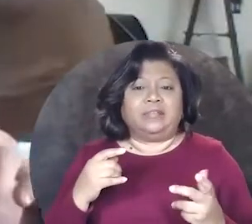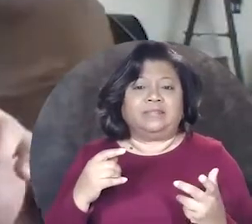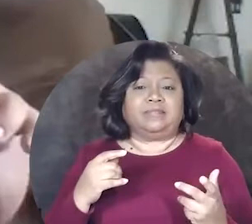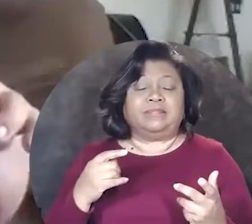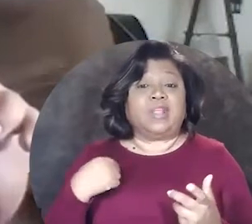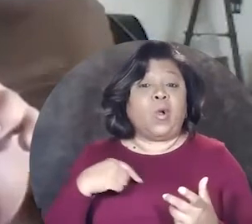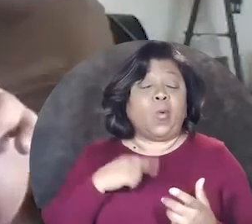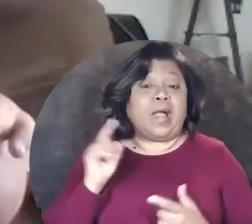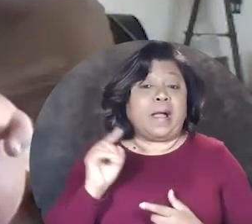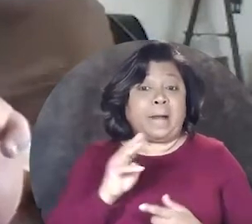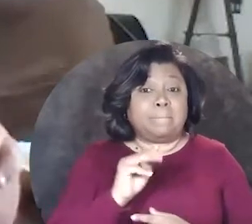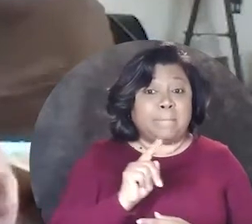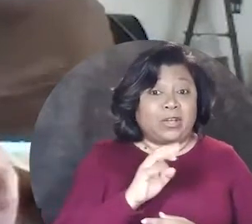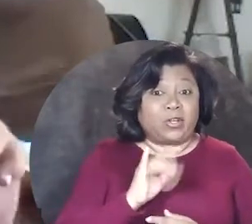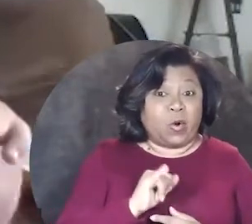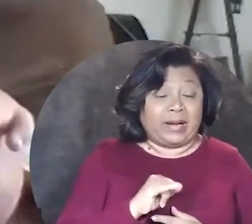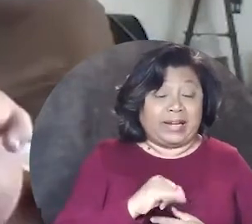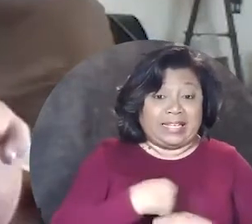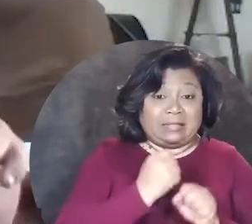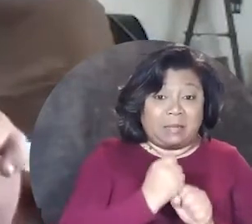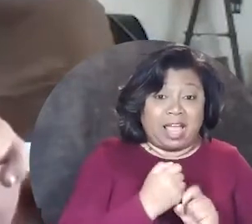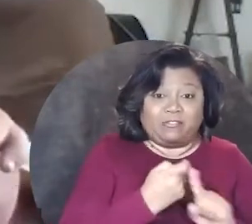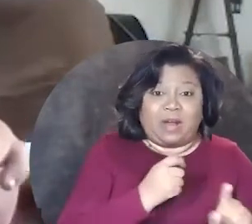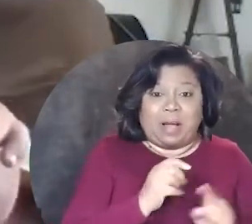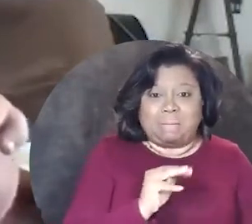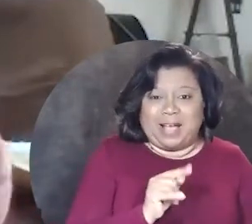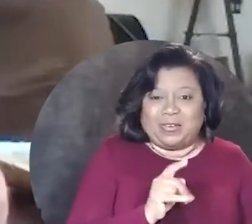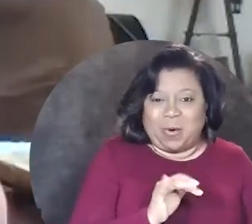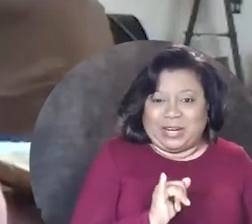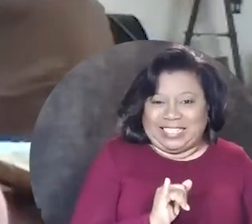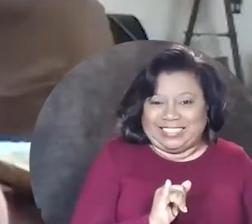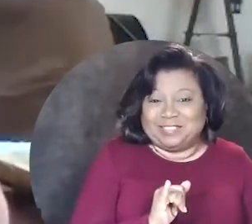we're a minority that is made up of minorities